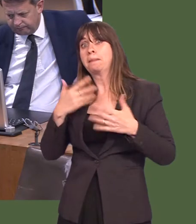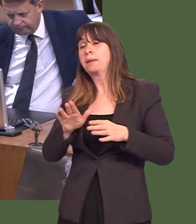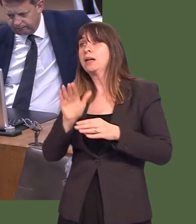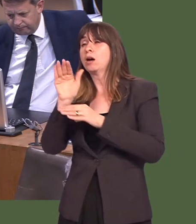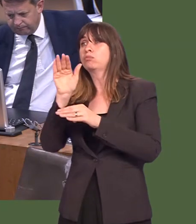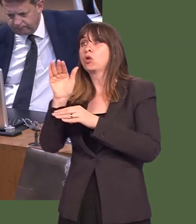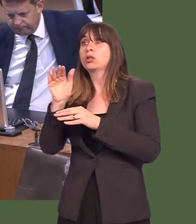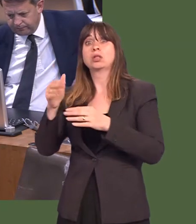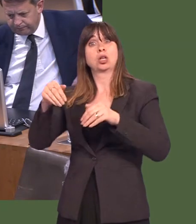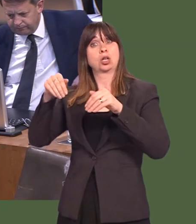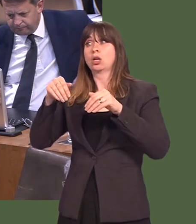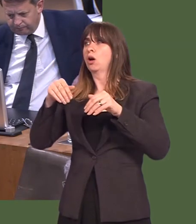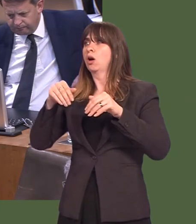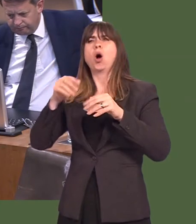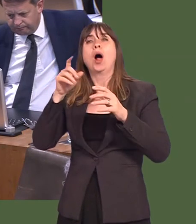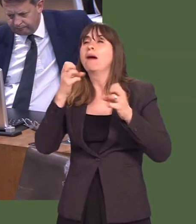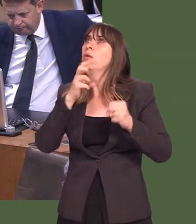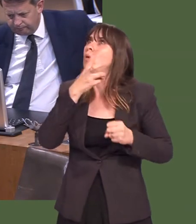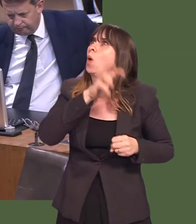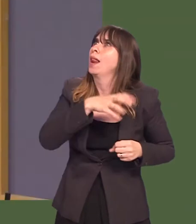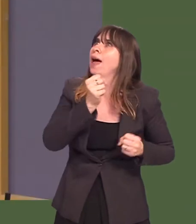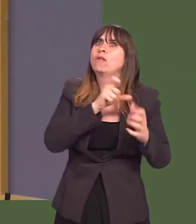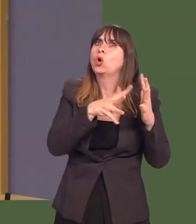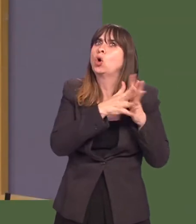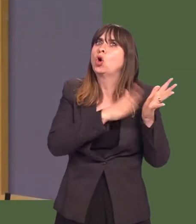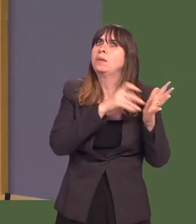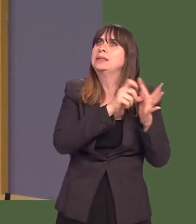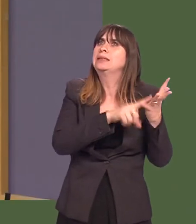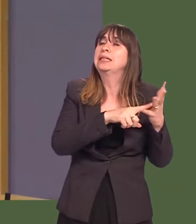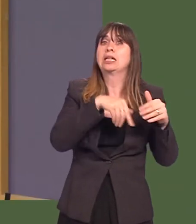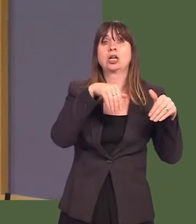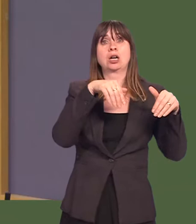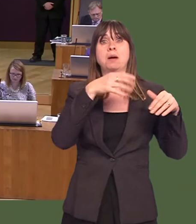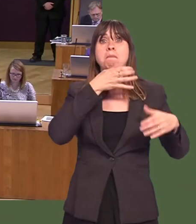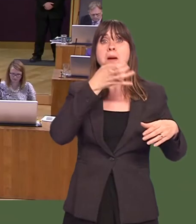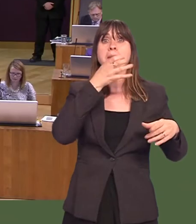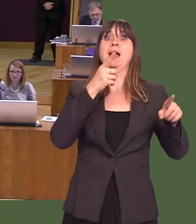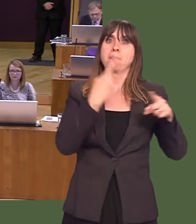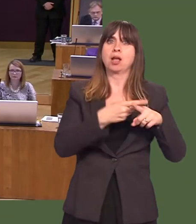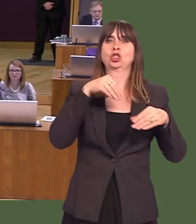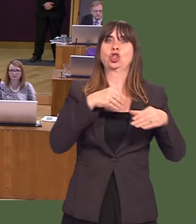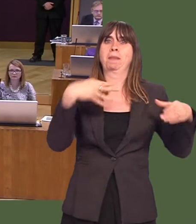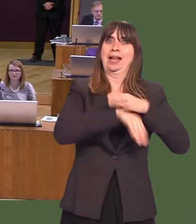Iíve been to countries where the pubs double up as shopsóin Wales, actually. I think Cwmdu is one example, near Llandeilo, where the pub is also a shop.